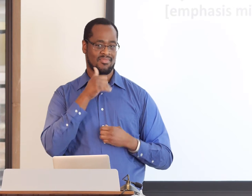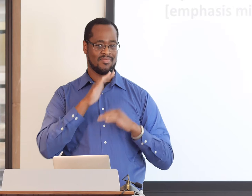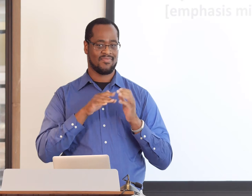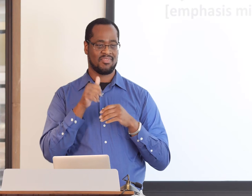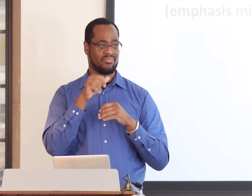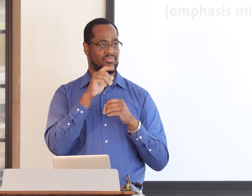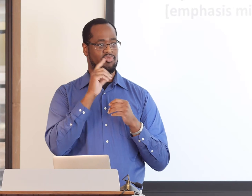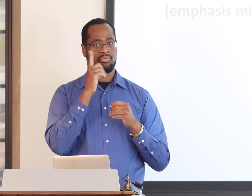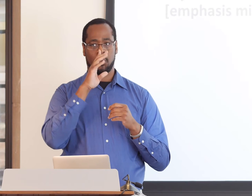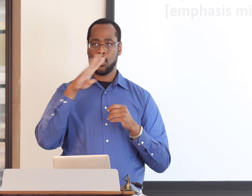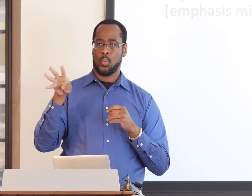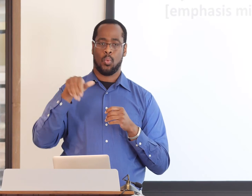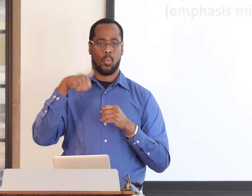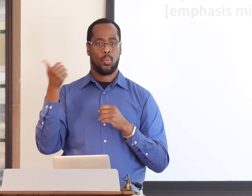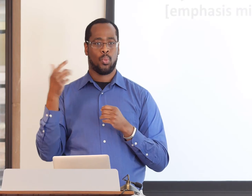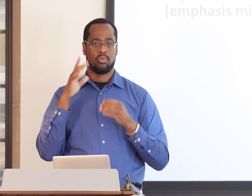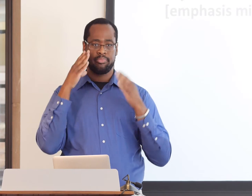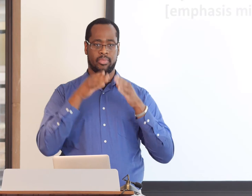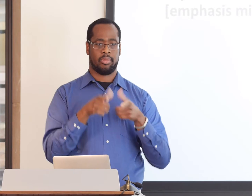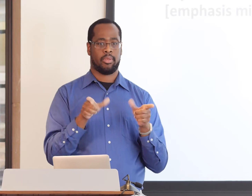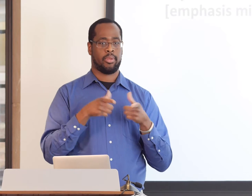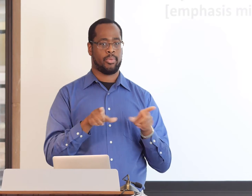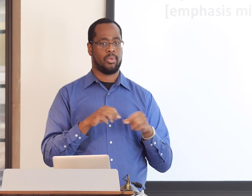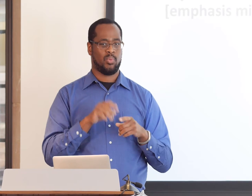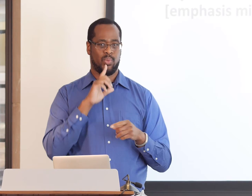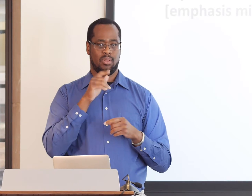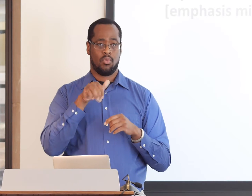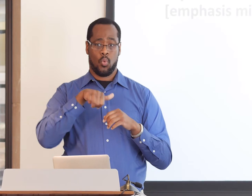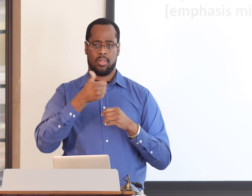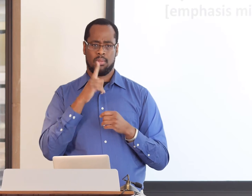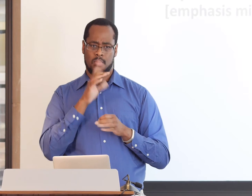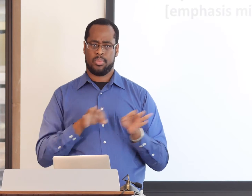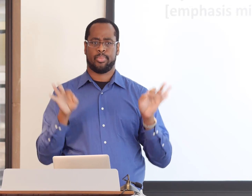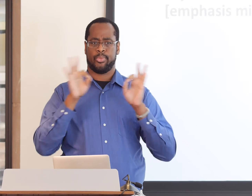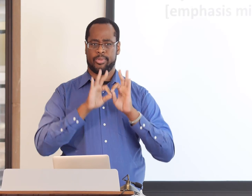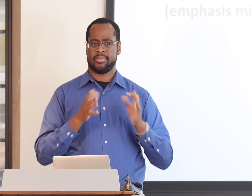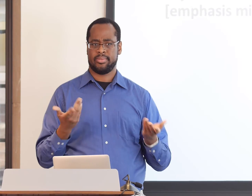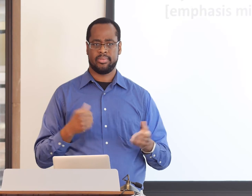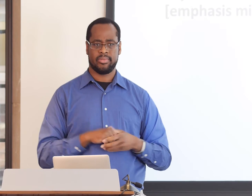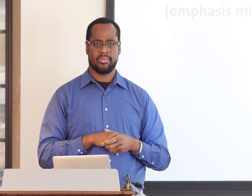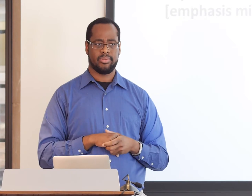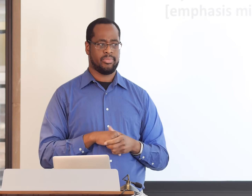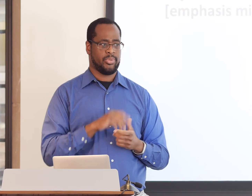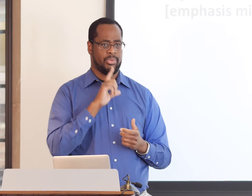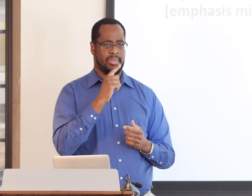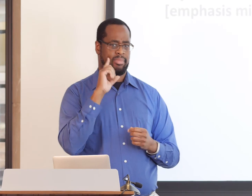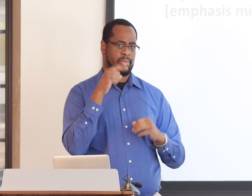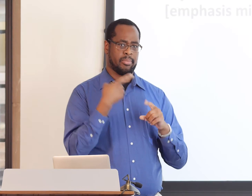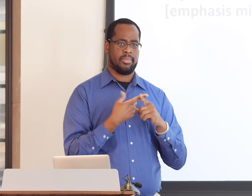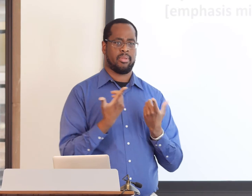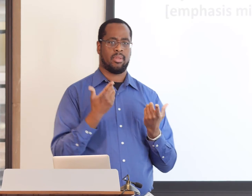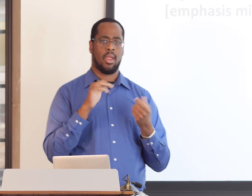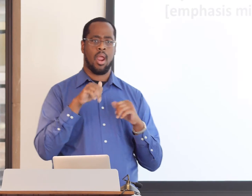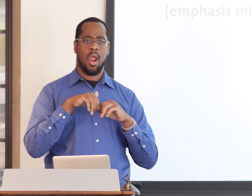we are going to focus on other areas, social factors, cultural factors, as well, because those are just as important.